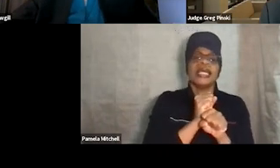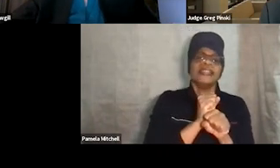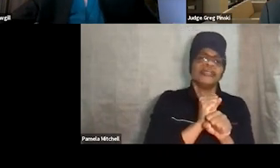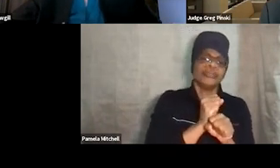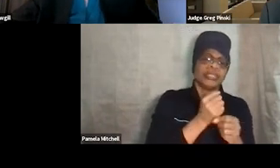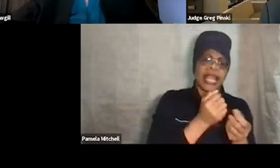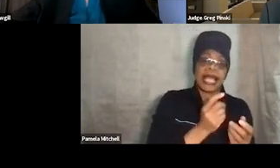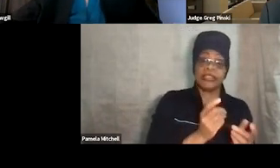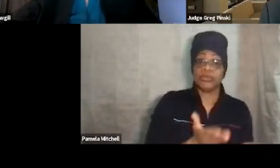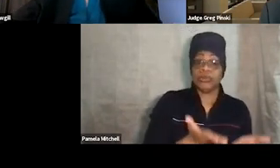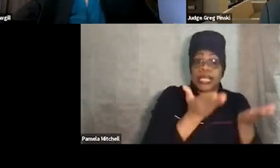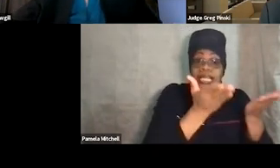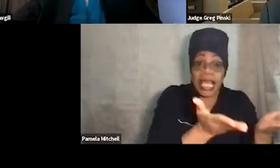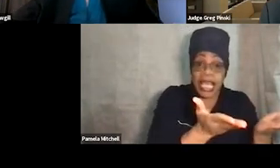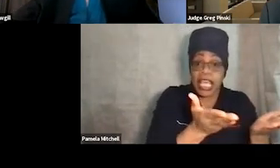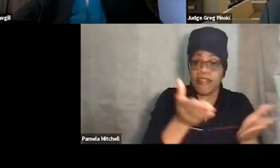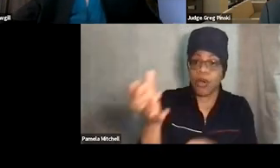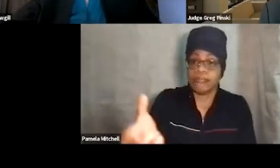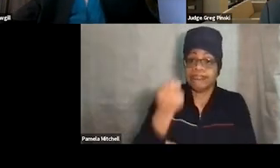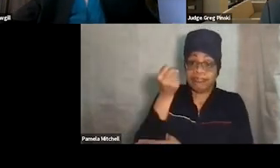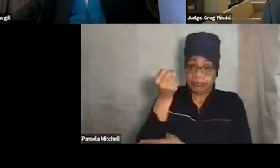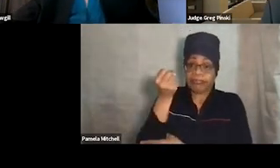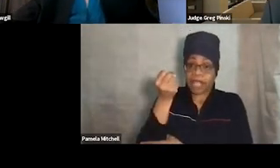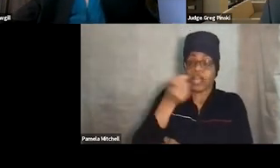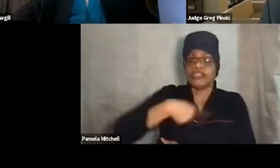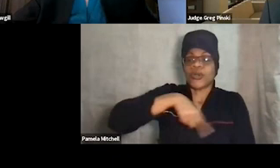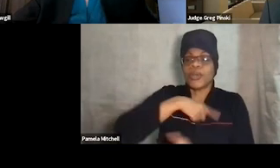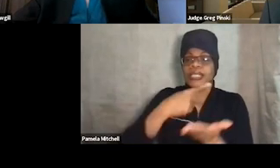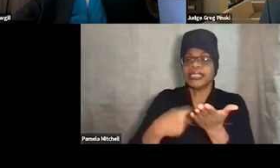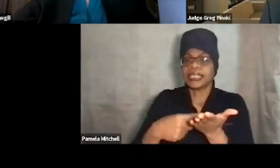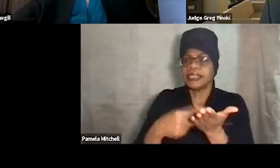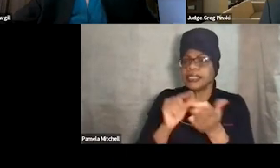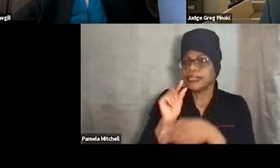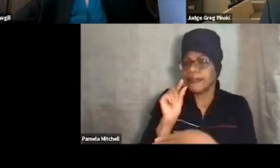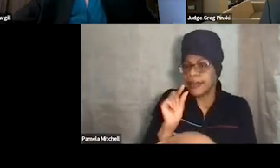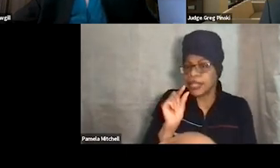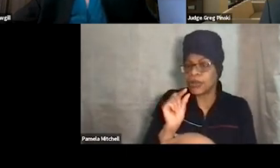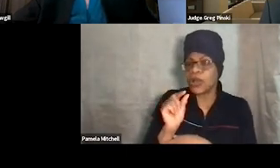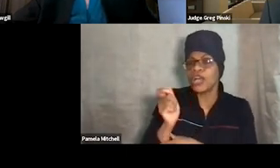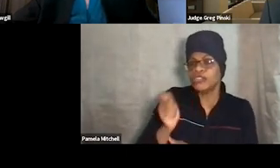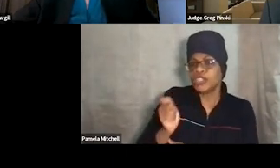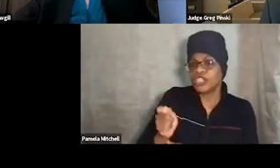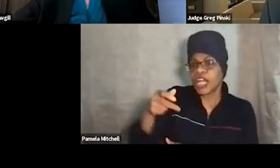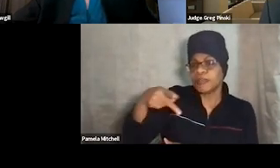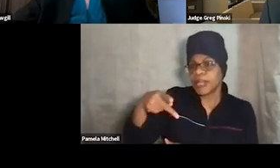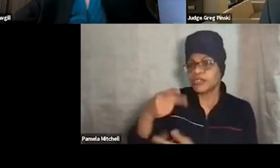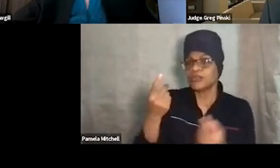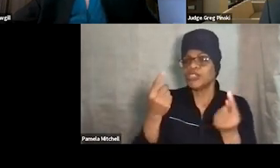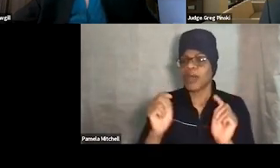or we're gonna take something away. And so we're gonna talk about that here for a little bit. Judge Pinski and I are gonna try to give you examples of incentives.